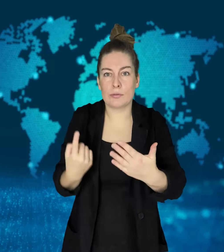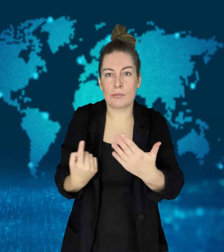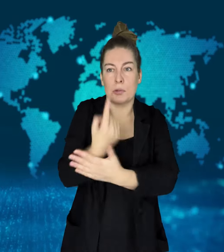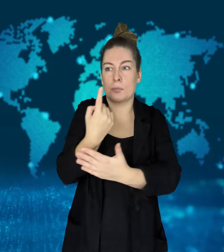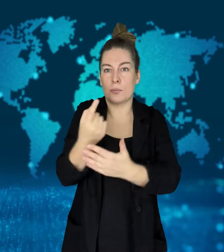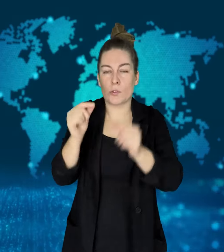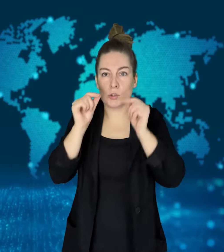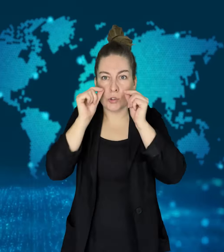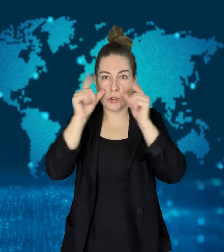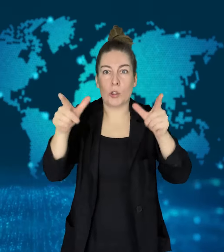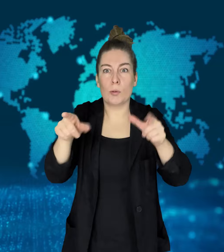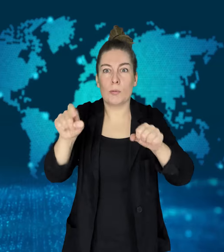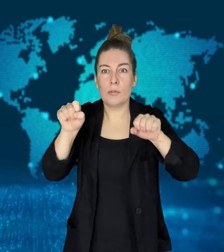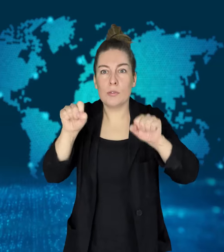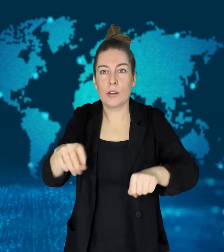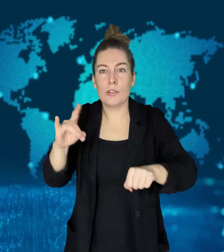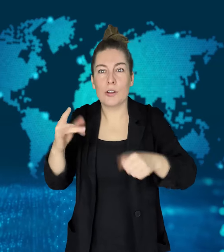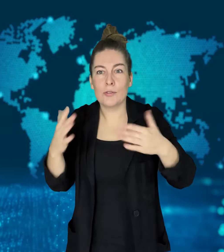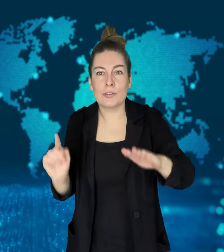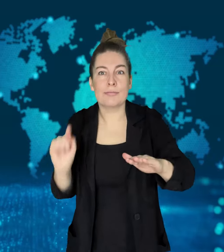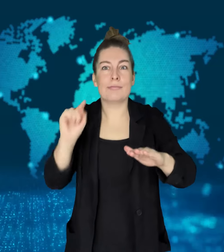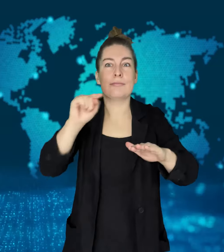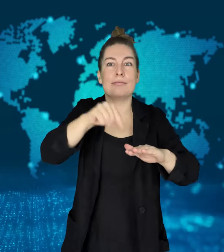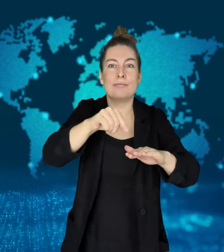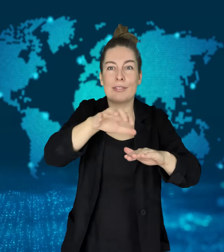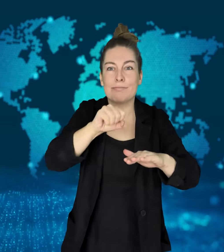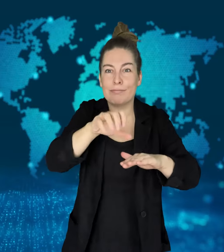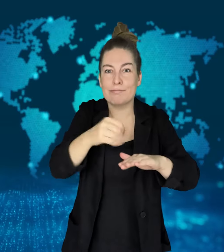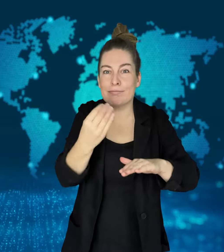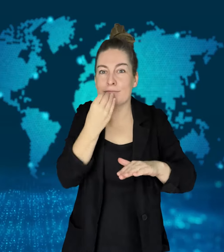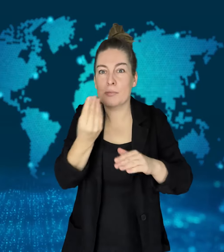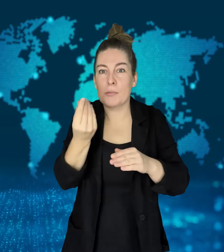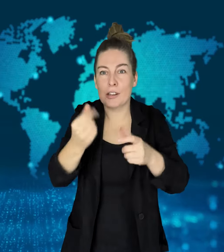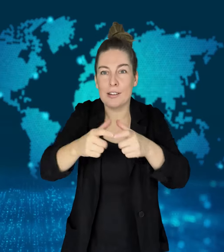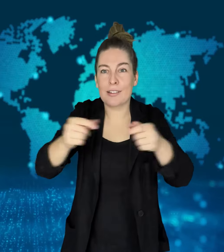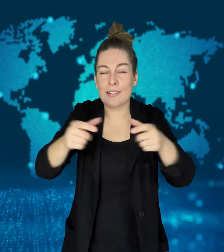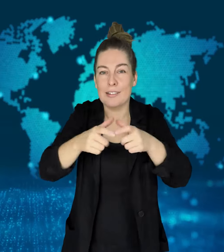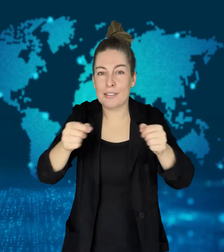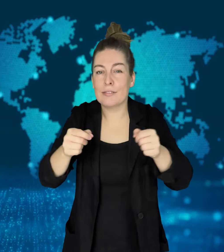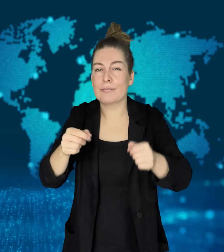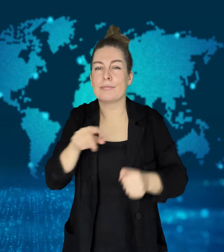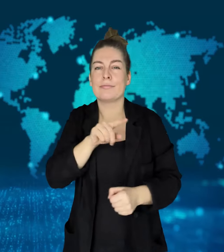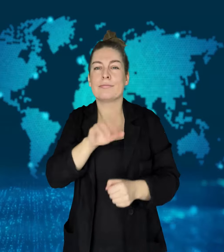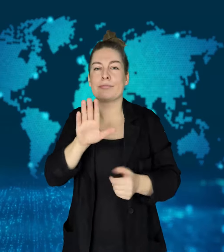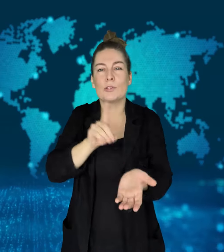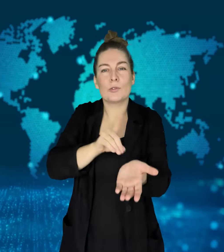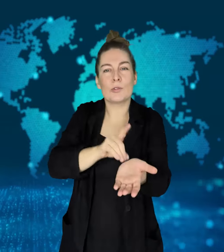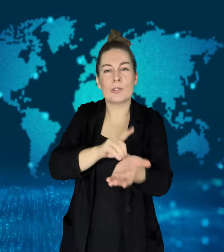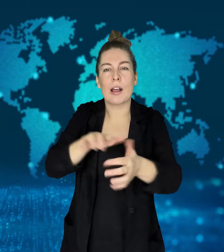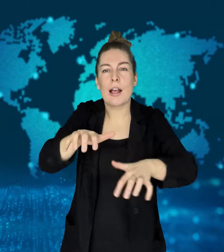That night, when the Laws heard their dog gagging on the money,